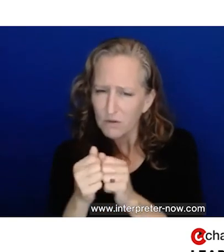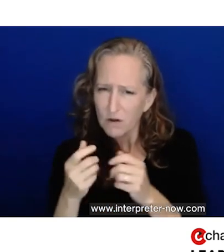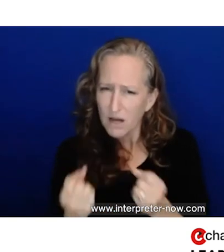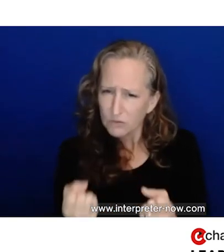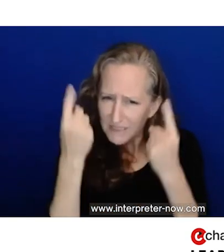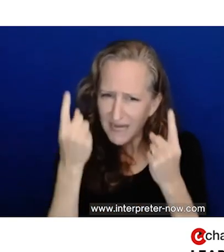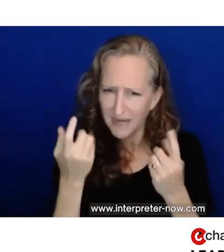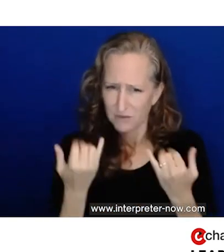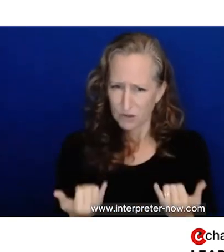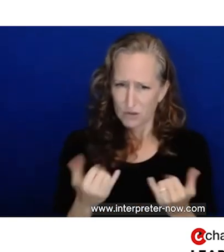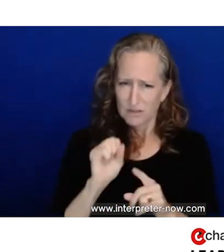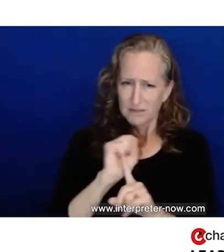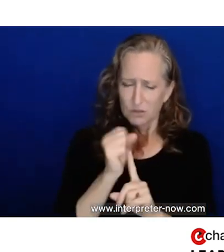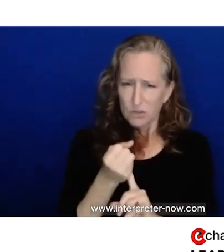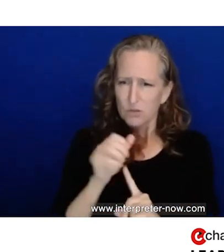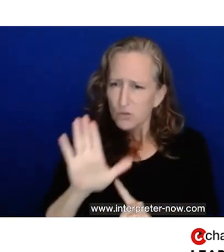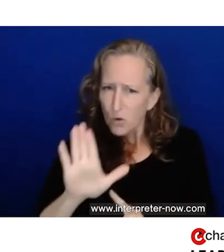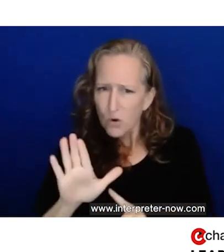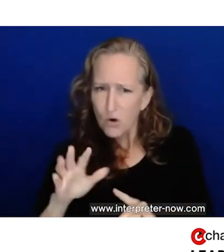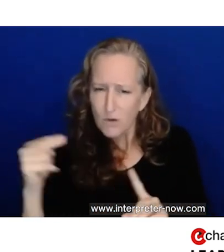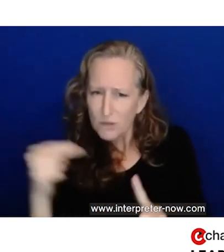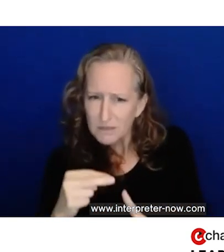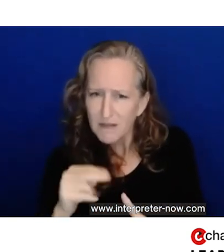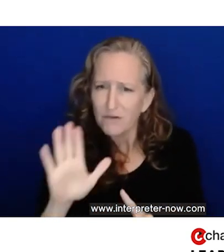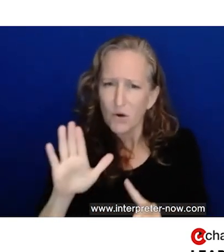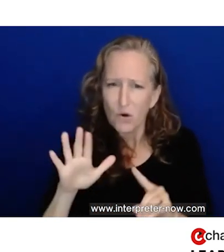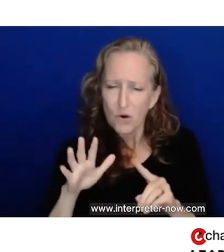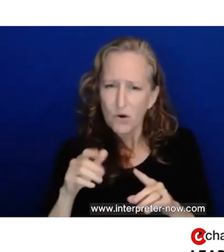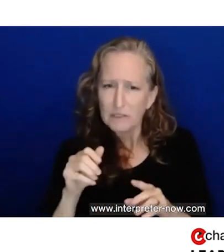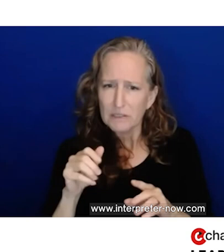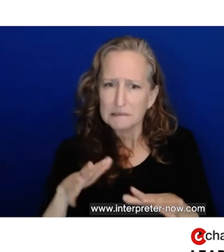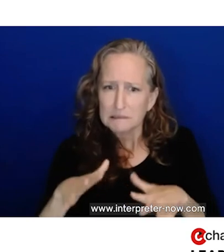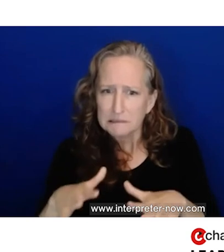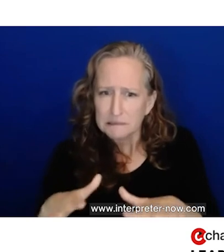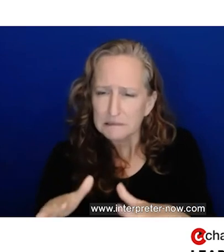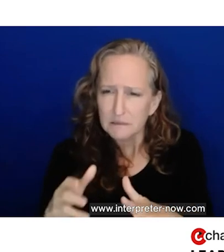moment and sharing anxieties. That literally allows you to sync with another person's nervous